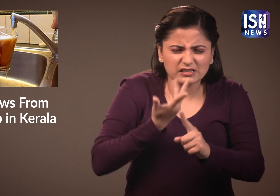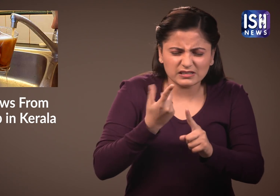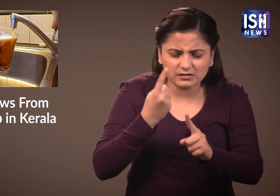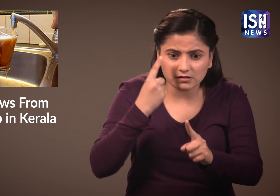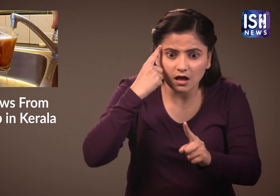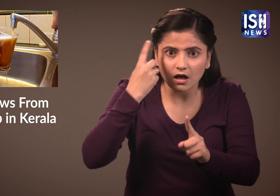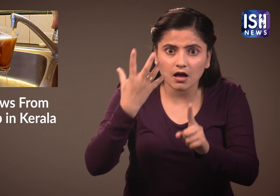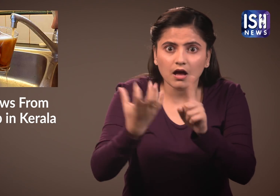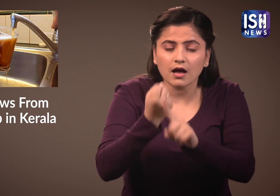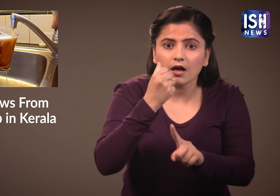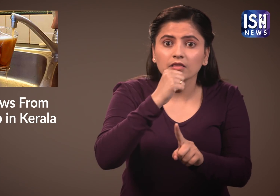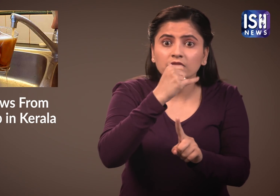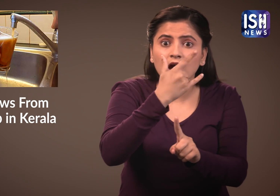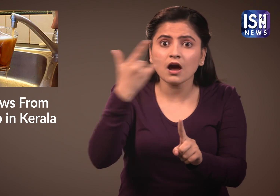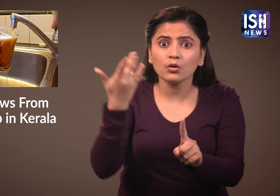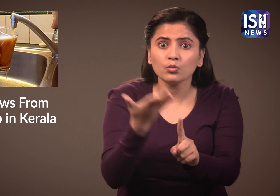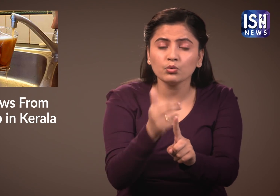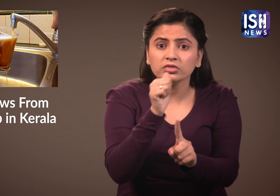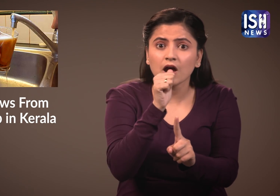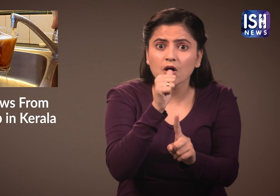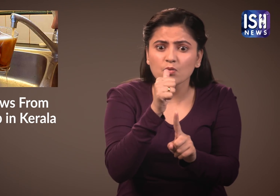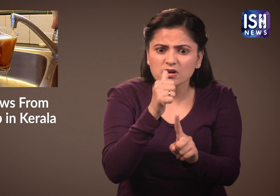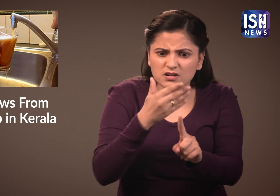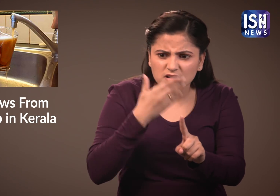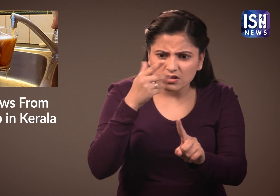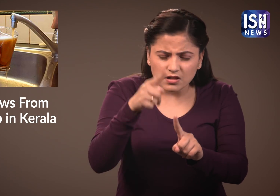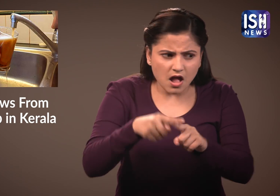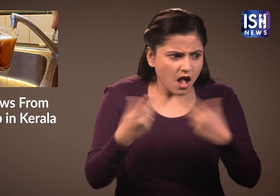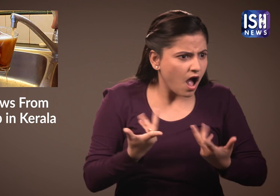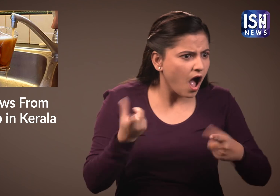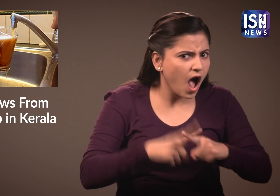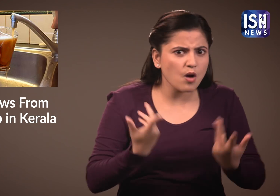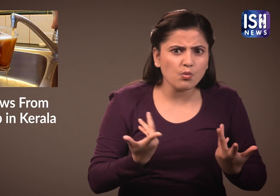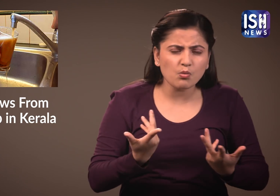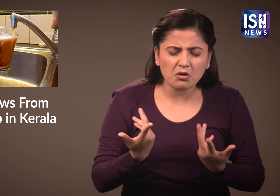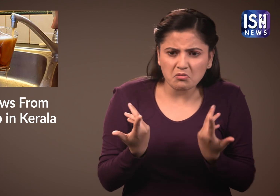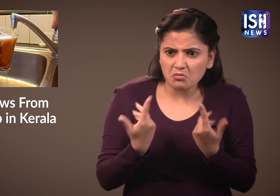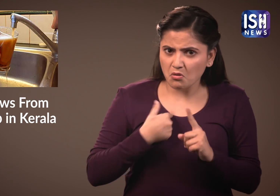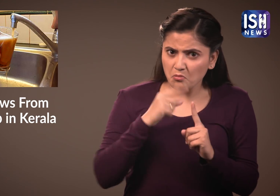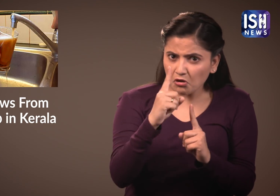Joshy realised that the smell was alcohol and was very confused.